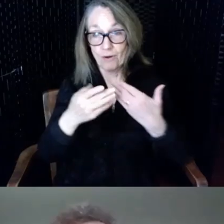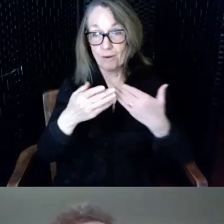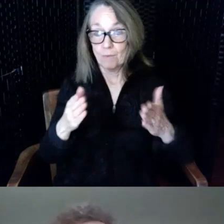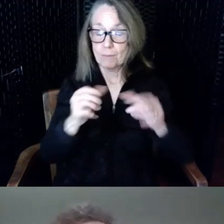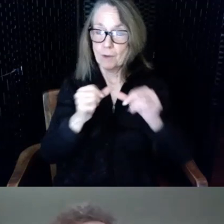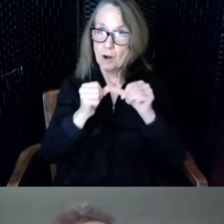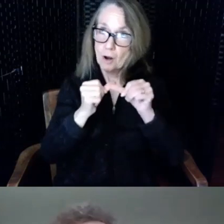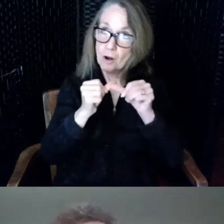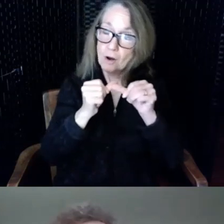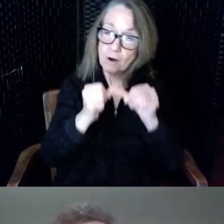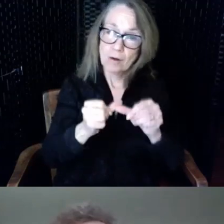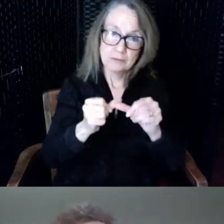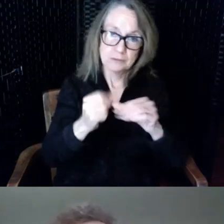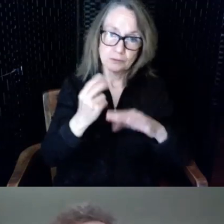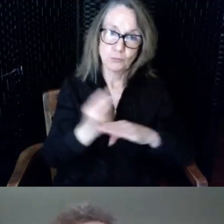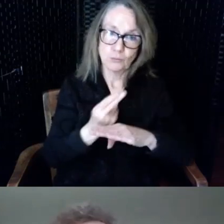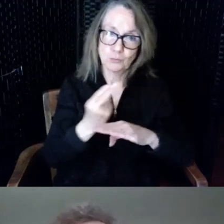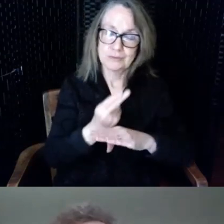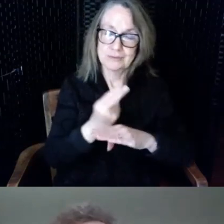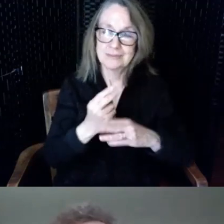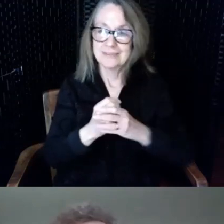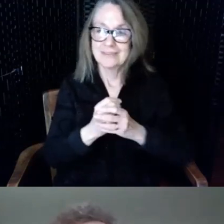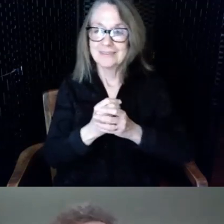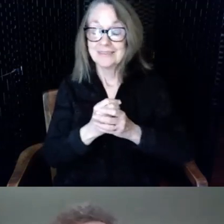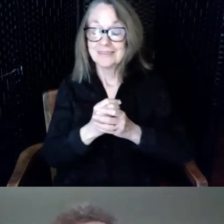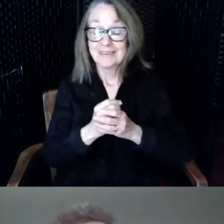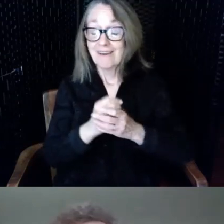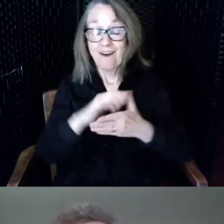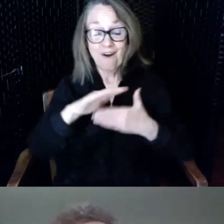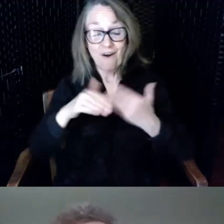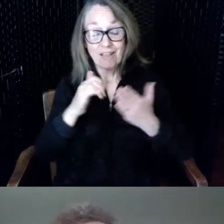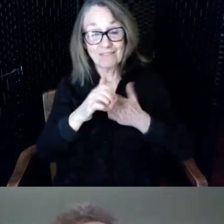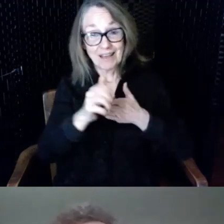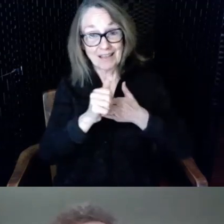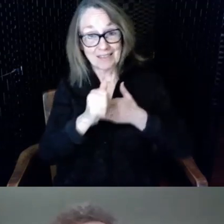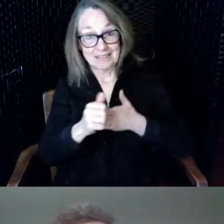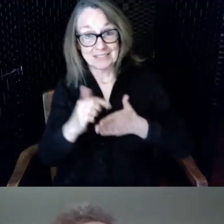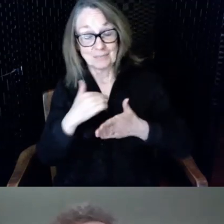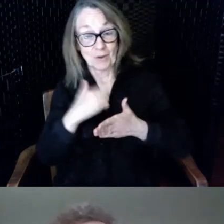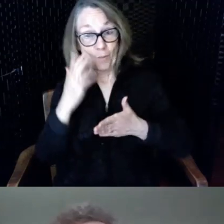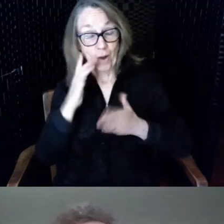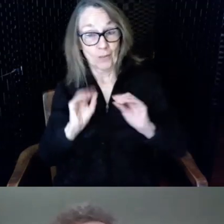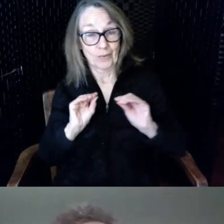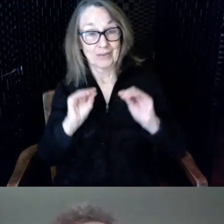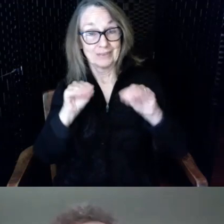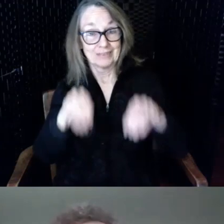all of which leads me to why we installed a hearing loop at the East